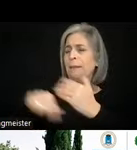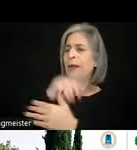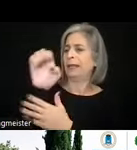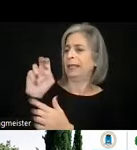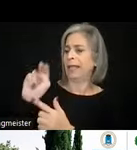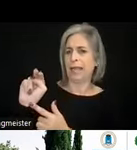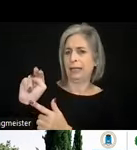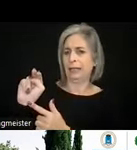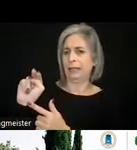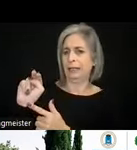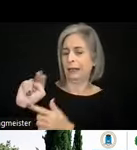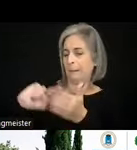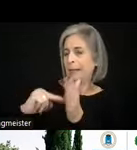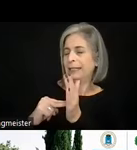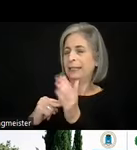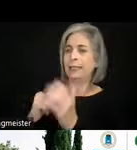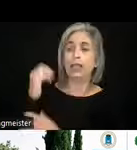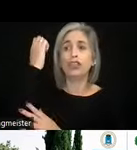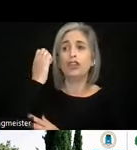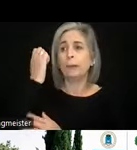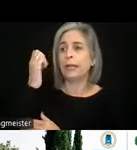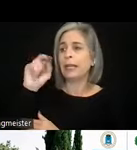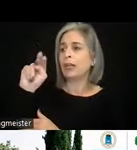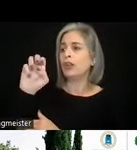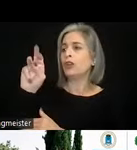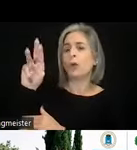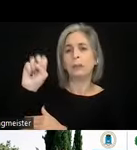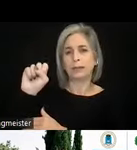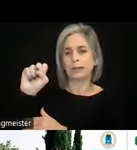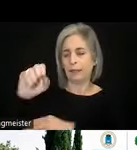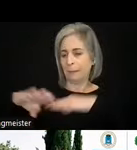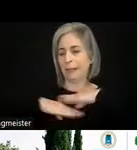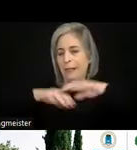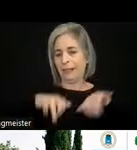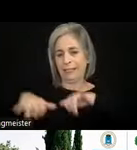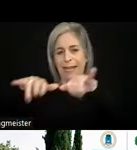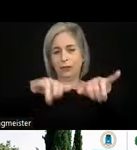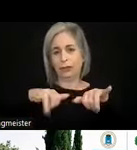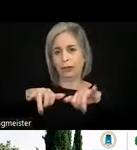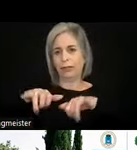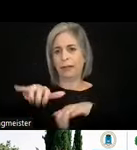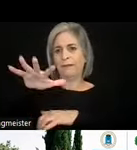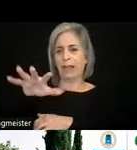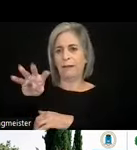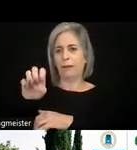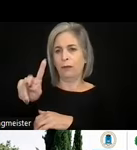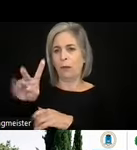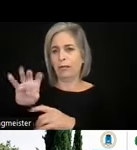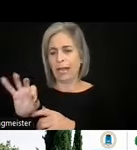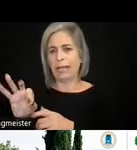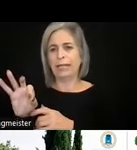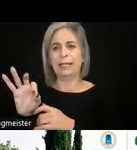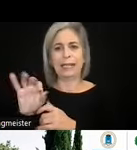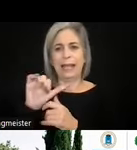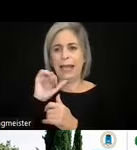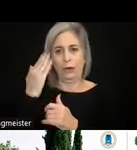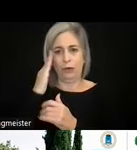standards for European Norm. And the EN 301 549 and, no, I do not know where the number